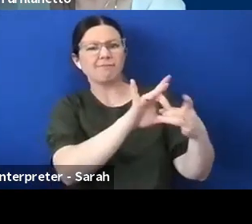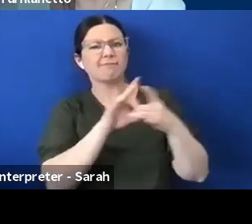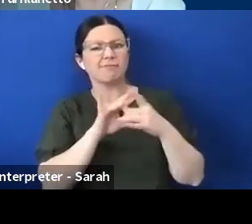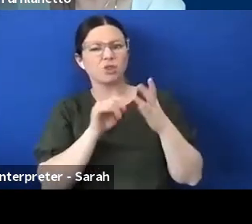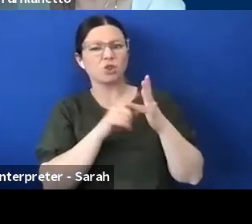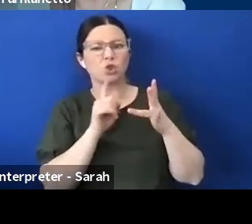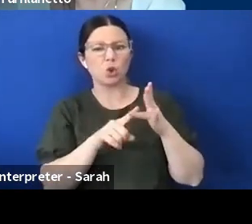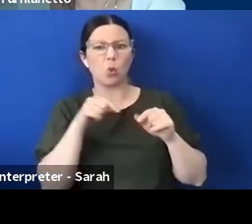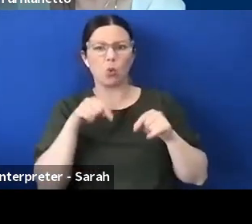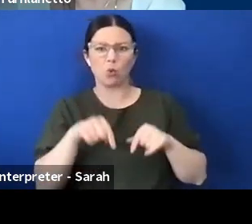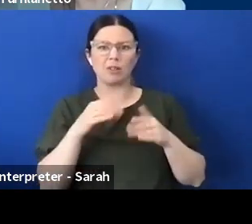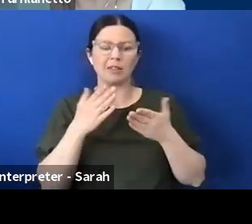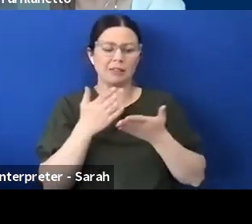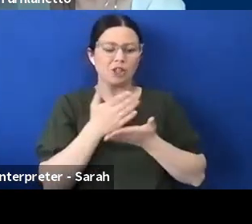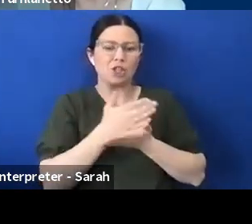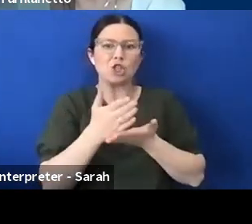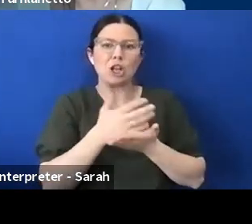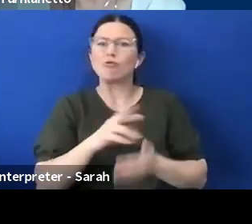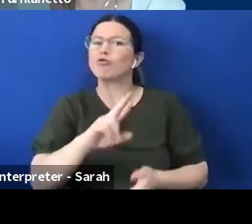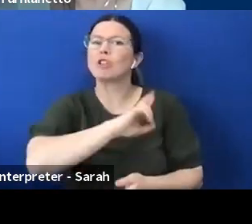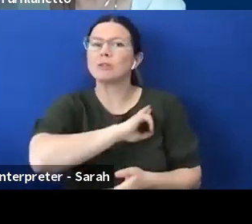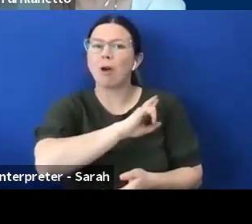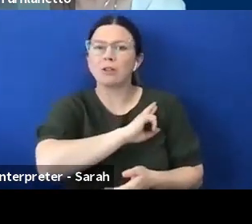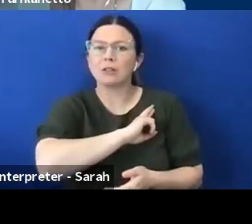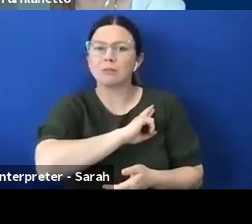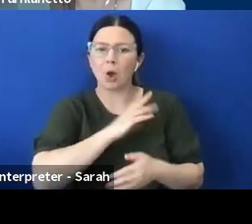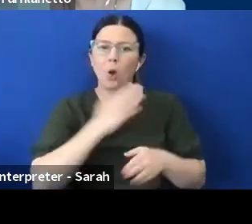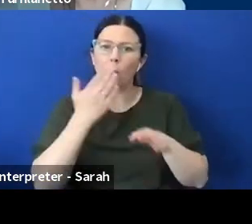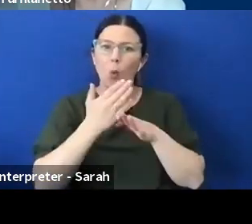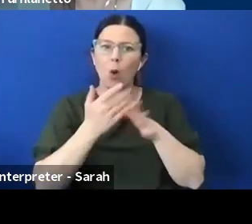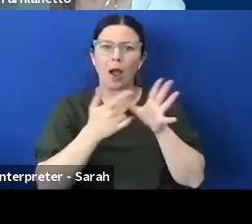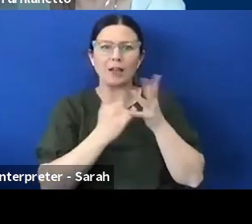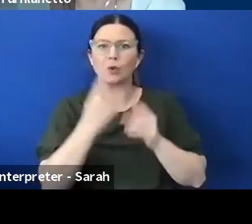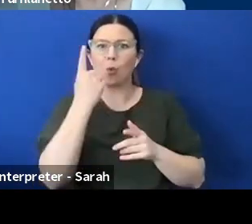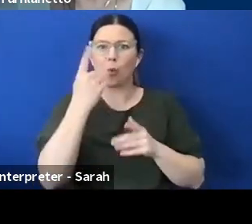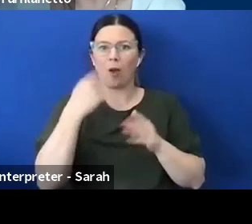responsibility and working as one in our sector this is another indication of how that